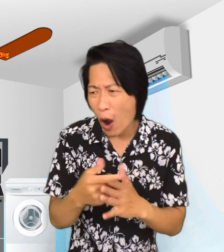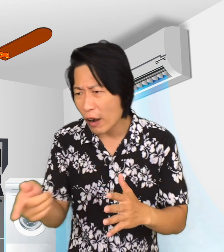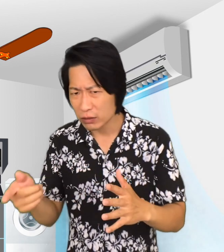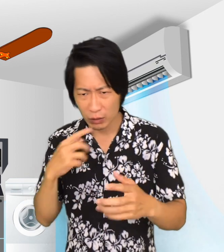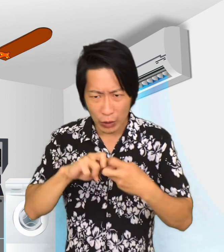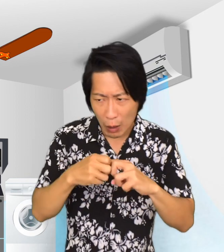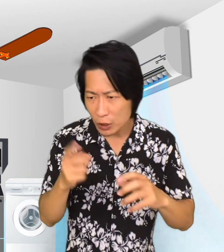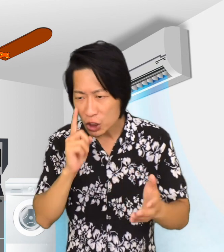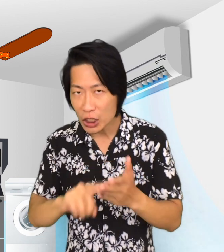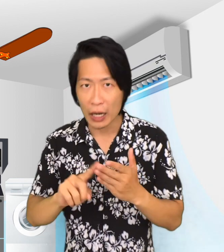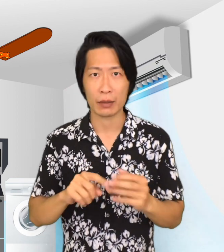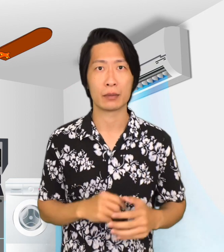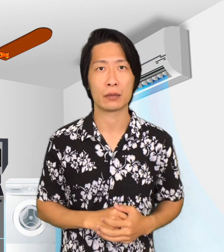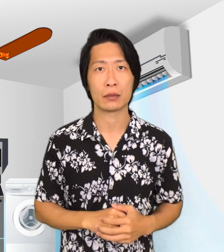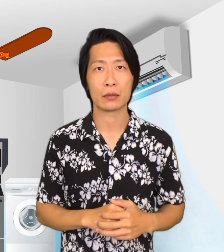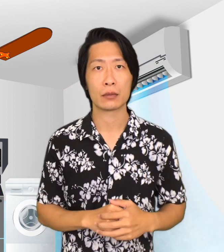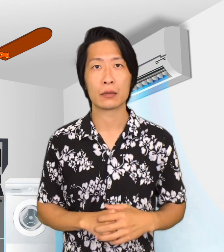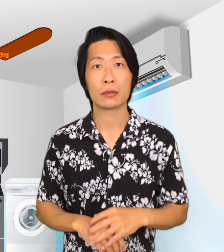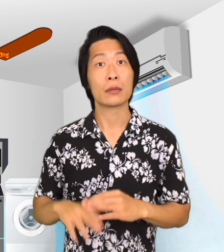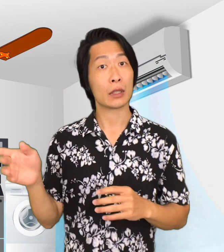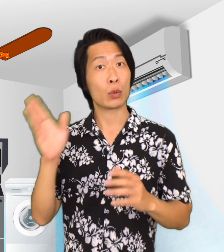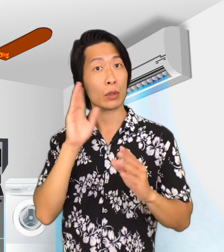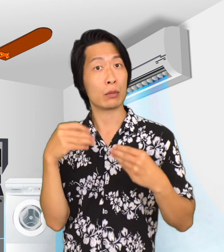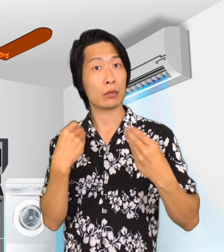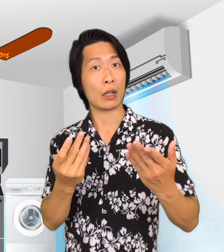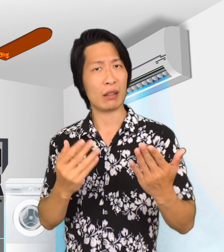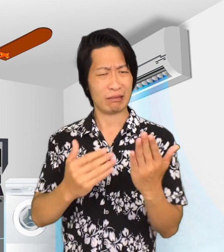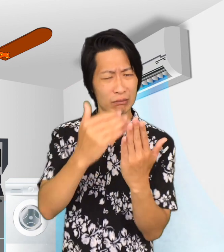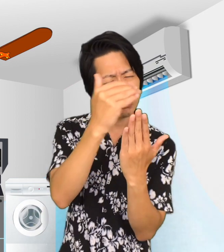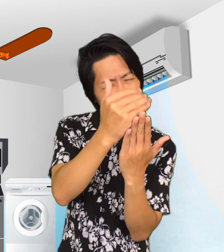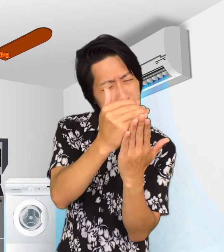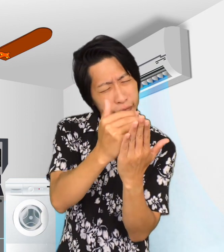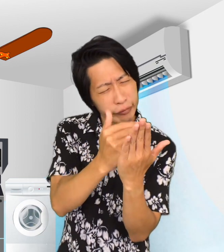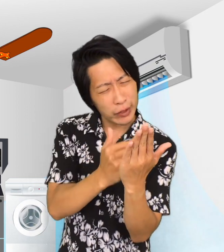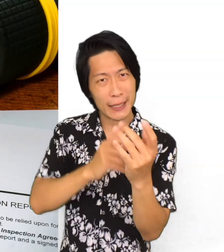they see and check the appliances and even the structure of the home.